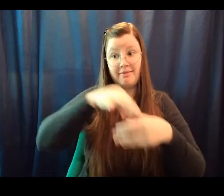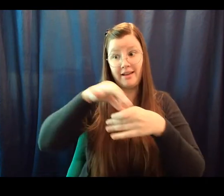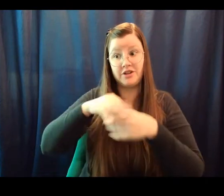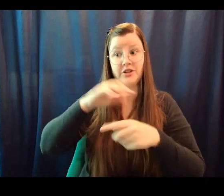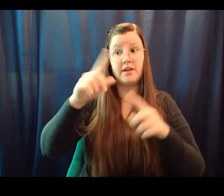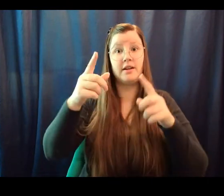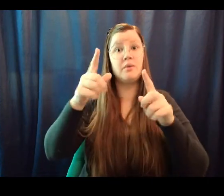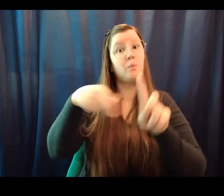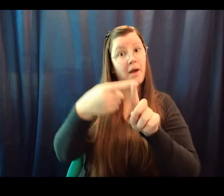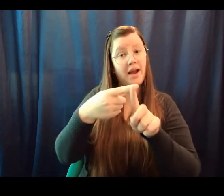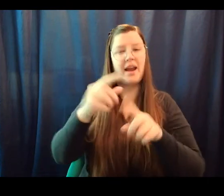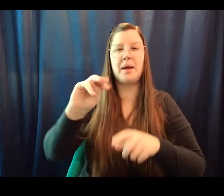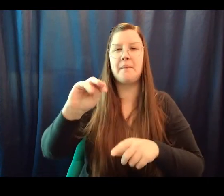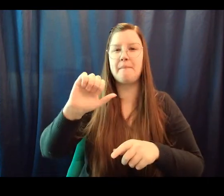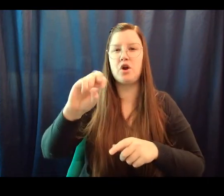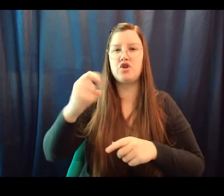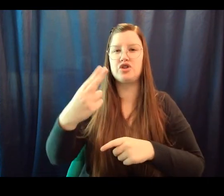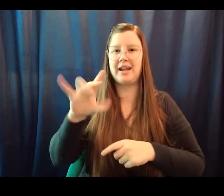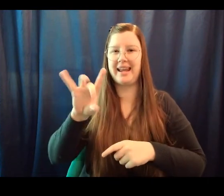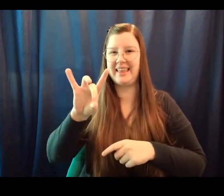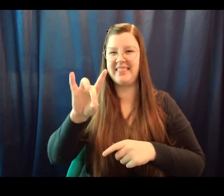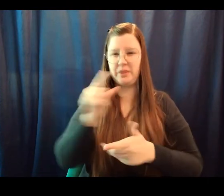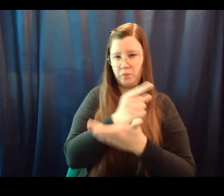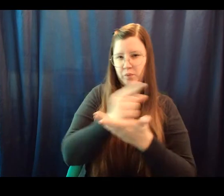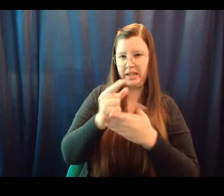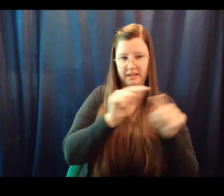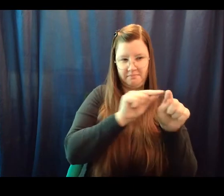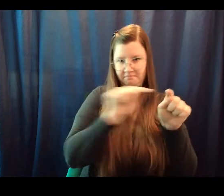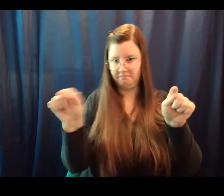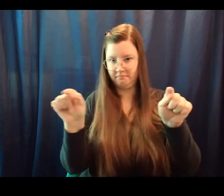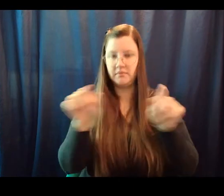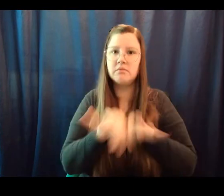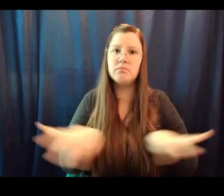It will be really important to have good leadership going into next year,